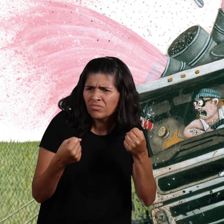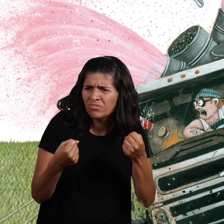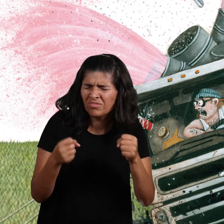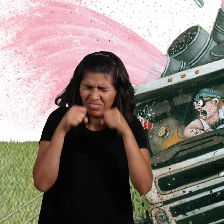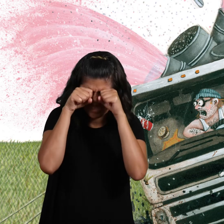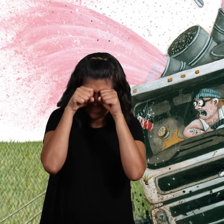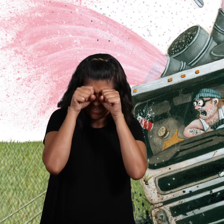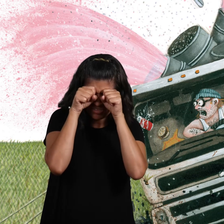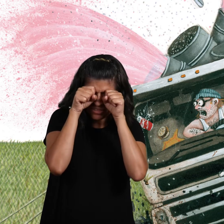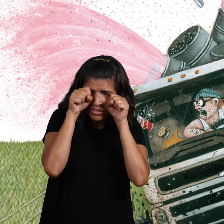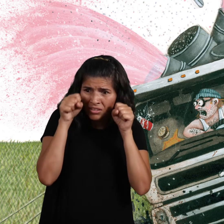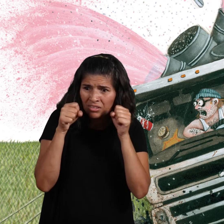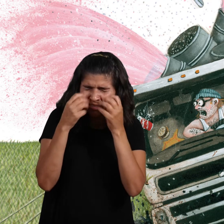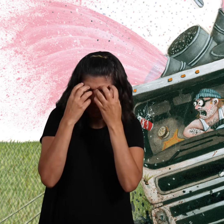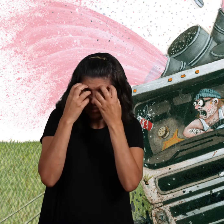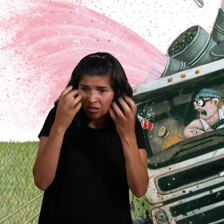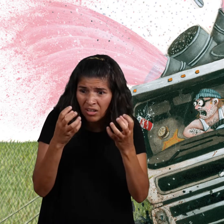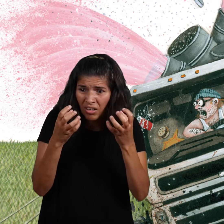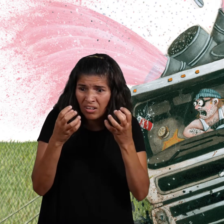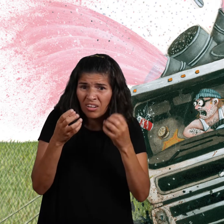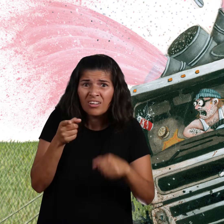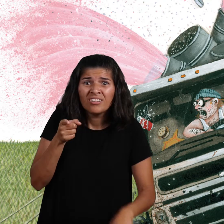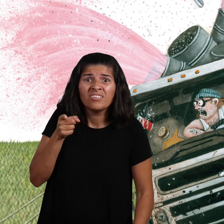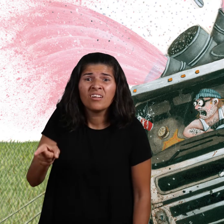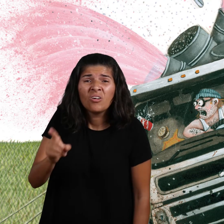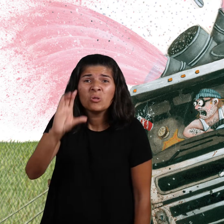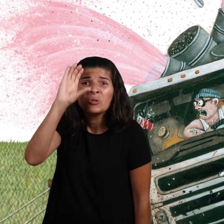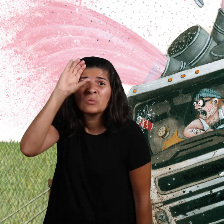The driver rubbed his eyes.